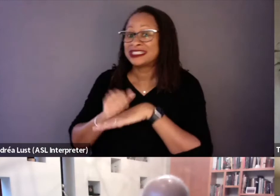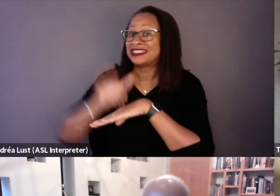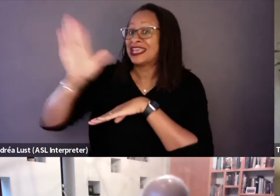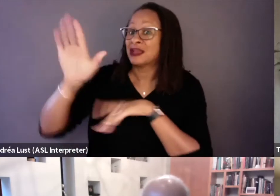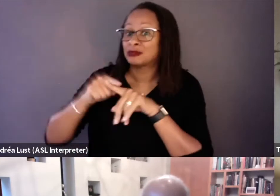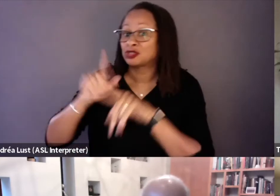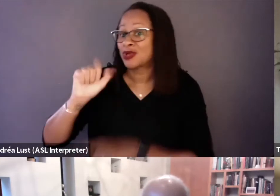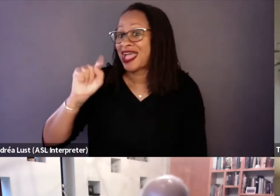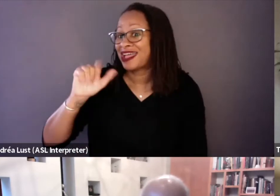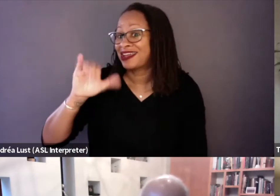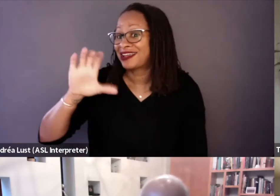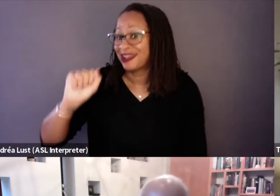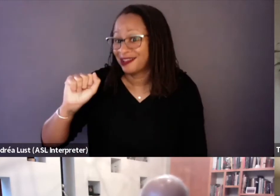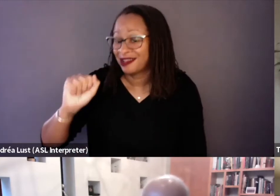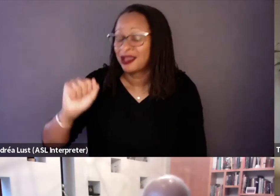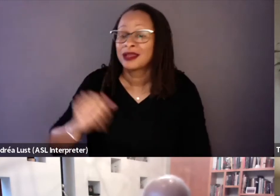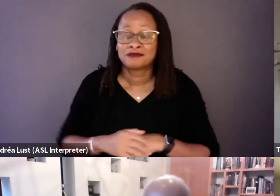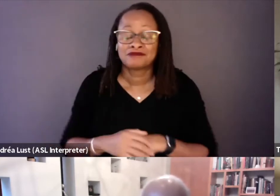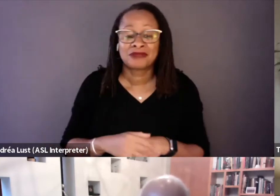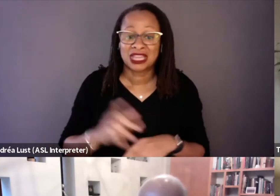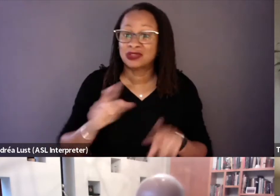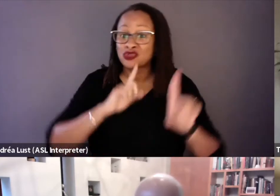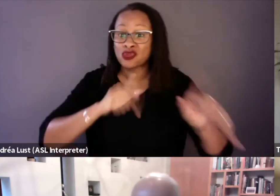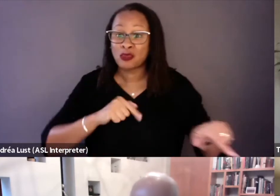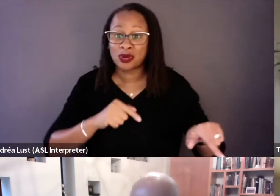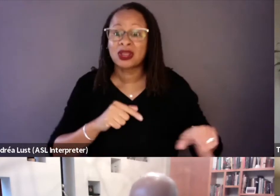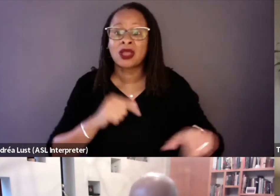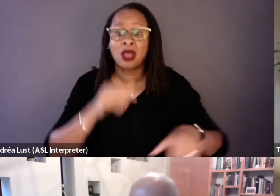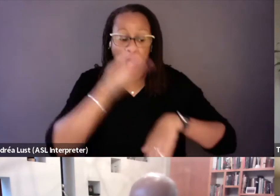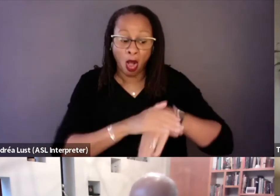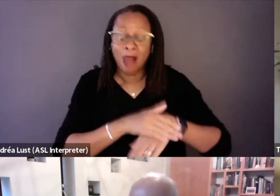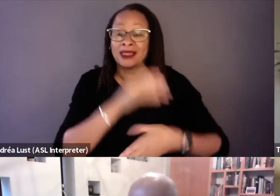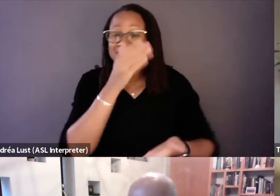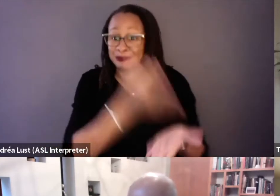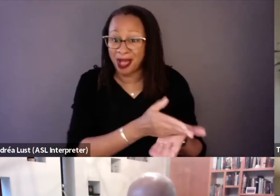and he was reporting on the spot from Attica,